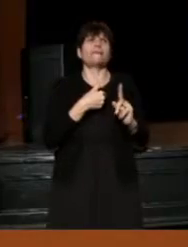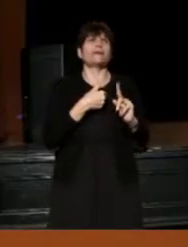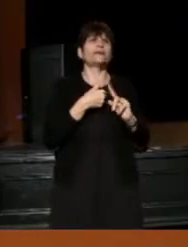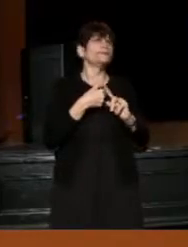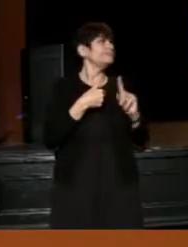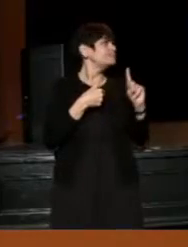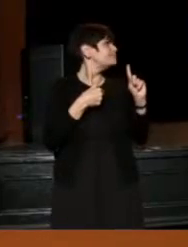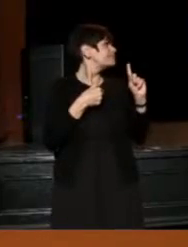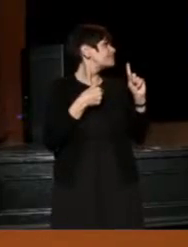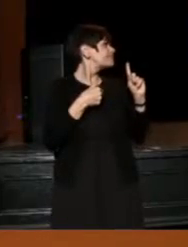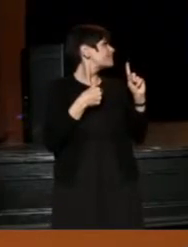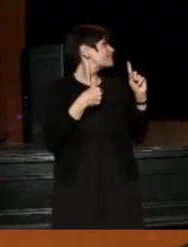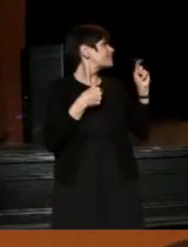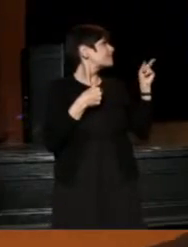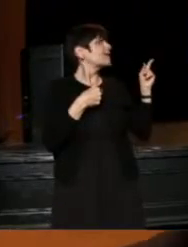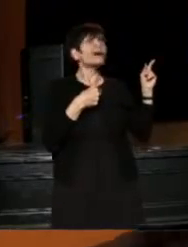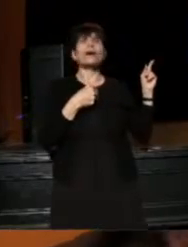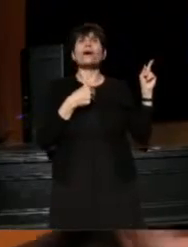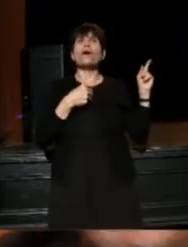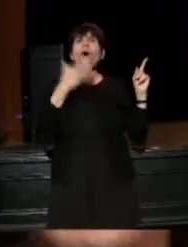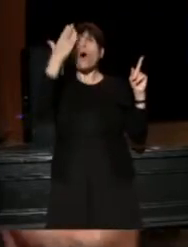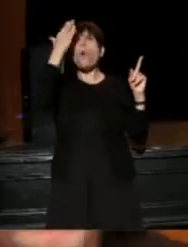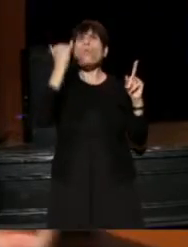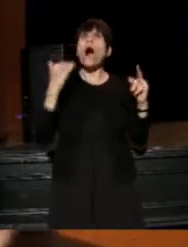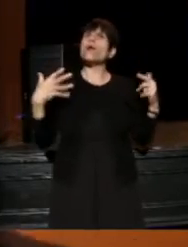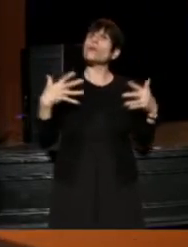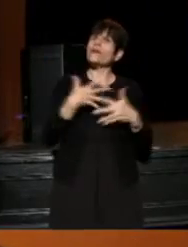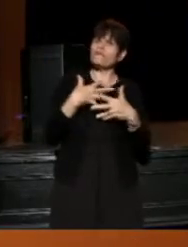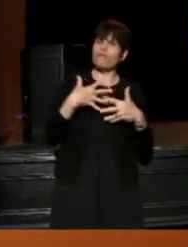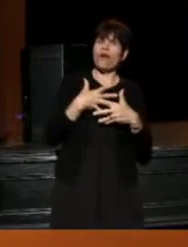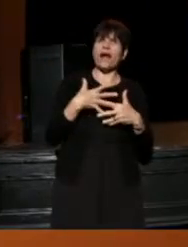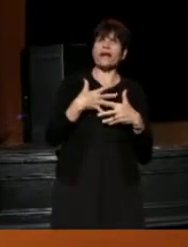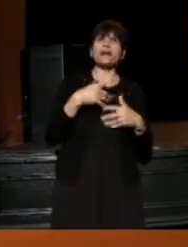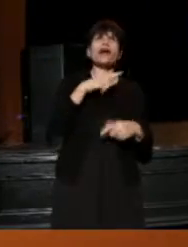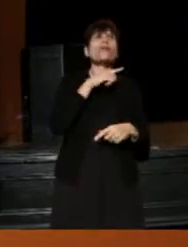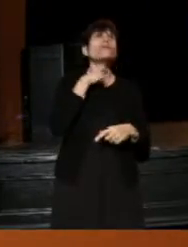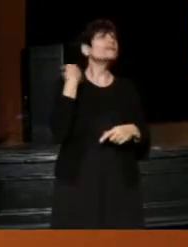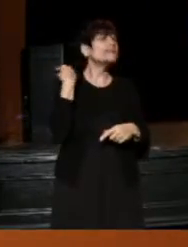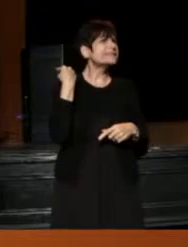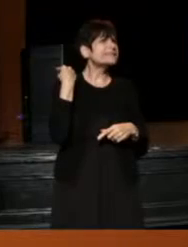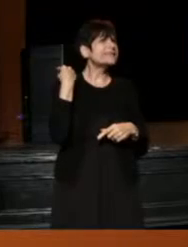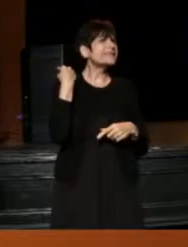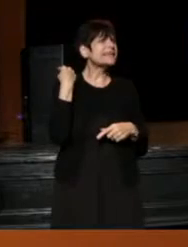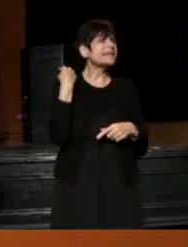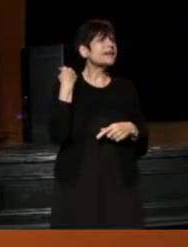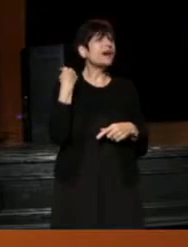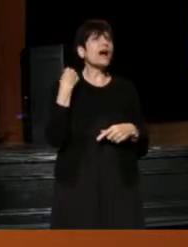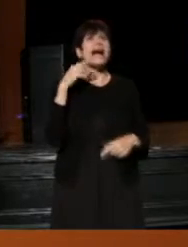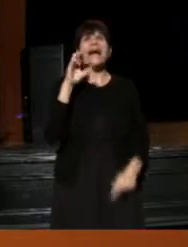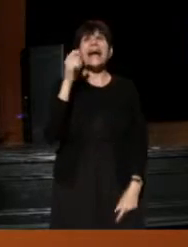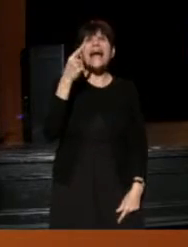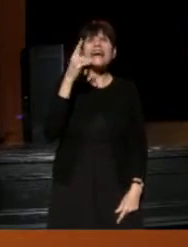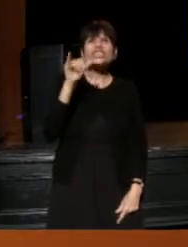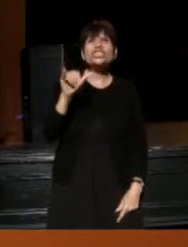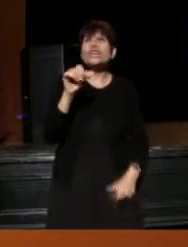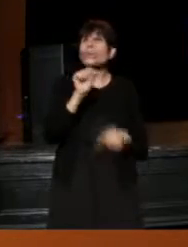(Gregory) What I hear, too, is why are we afraid, I know we are, but why are we afraid of risky, or edgy work?